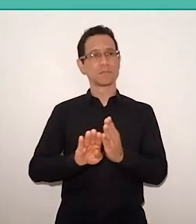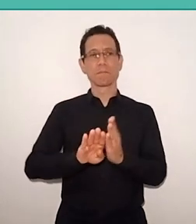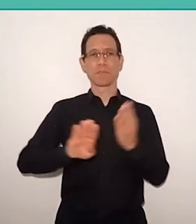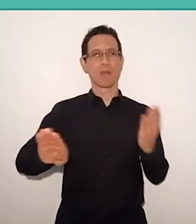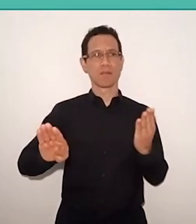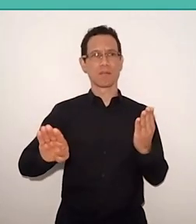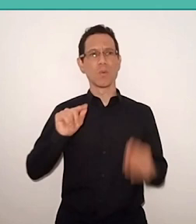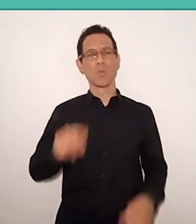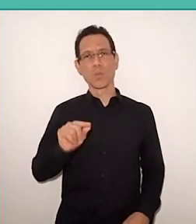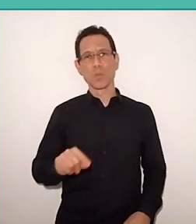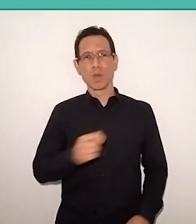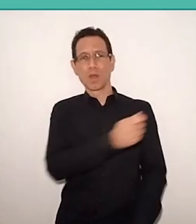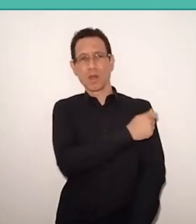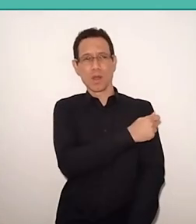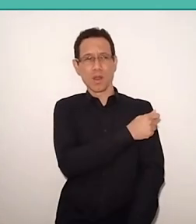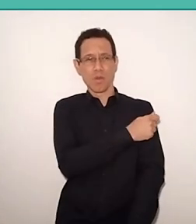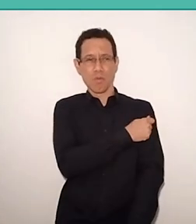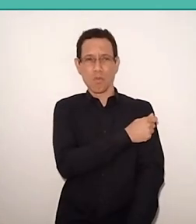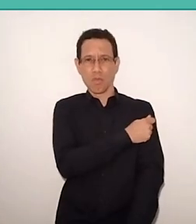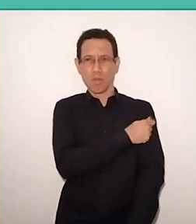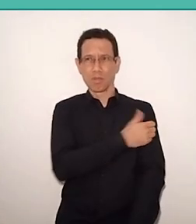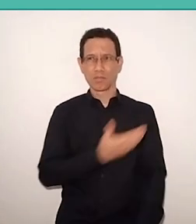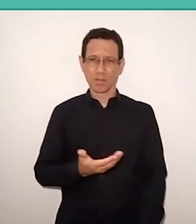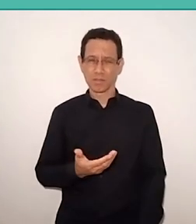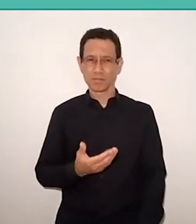according to their social or ethnic origin.